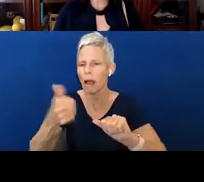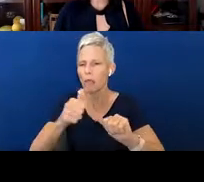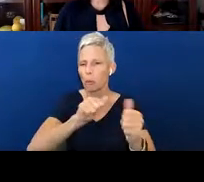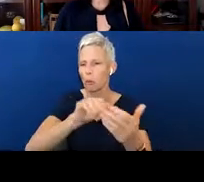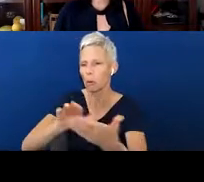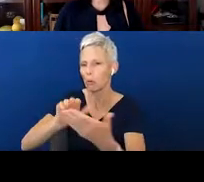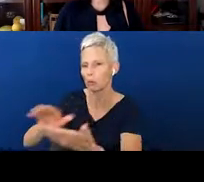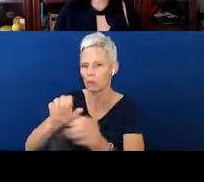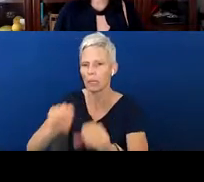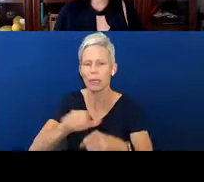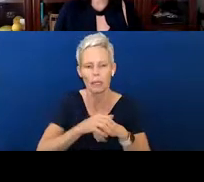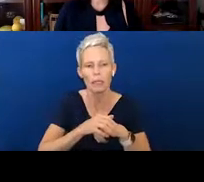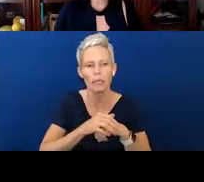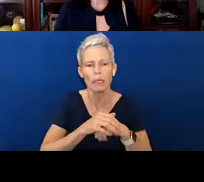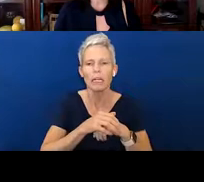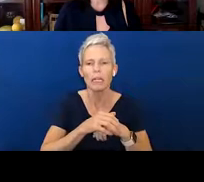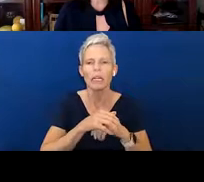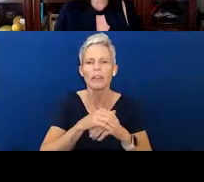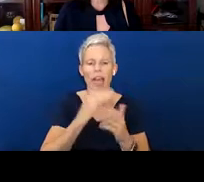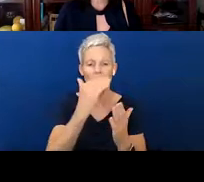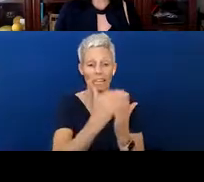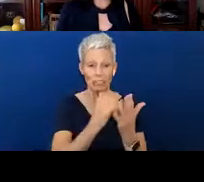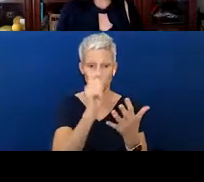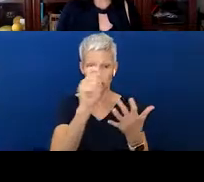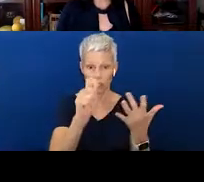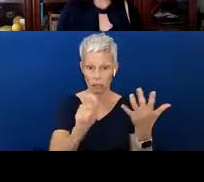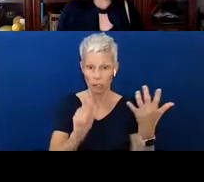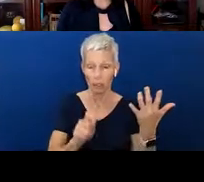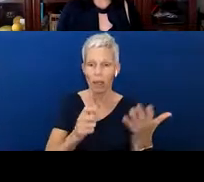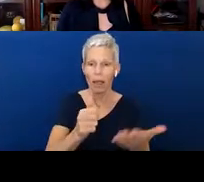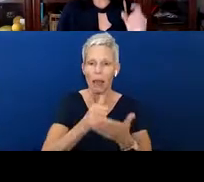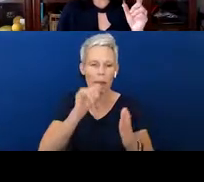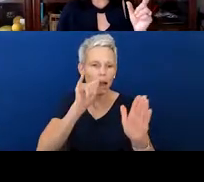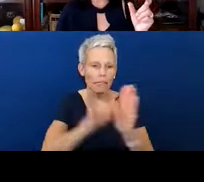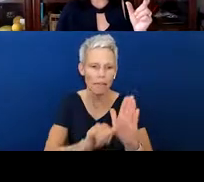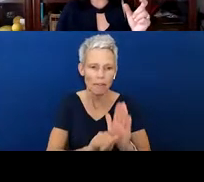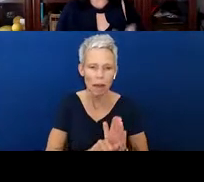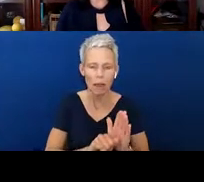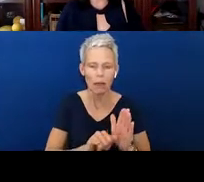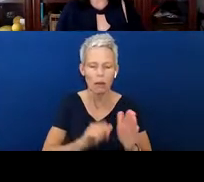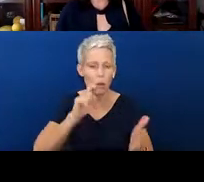at these checklists, it helps us identify, is our child really struggling with this specific area?